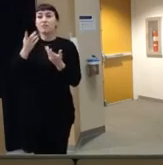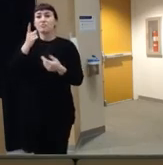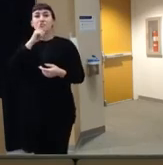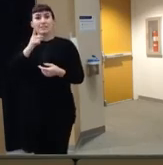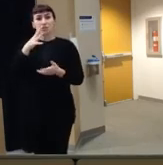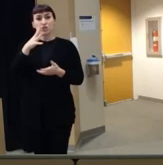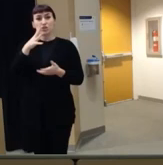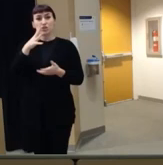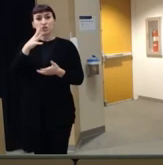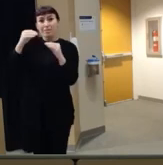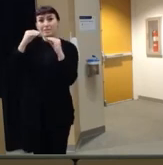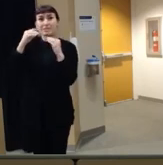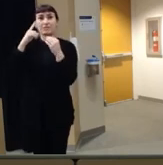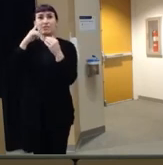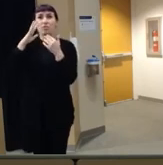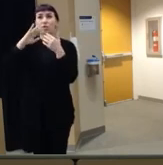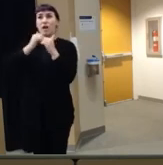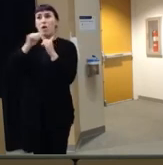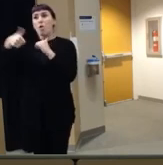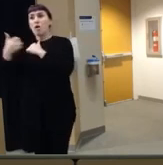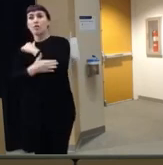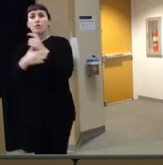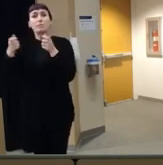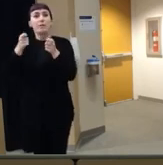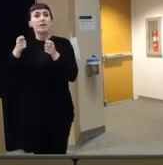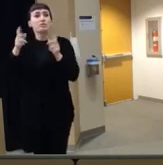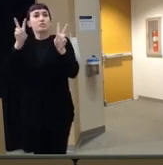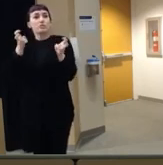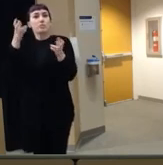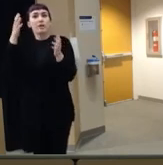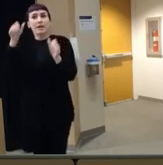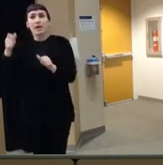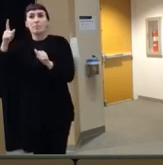learned for how other countries are managing this that might be translatable given some of